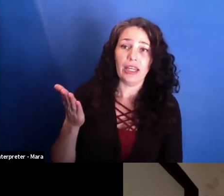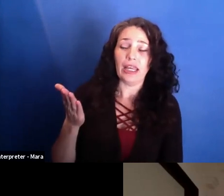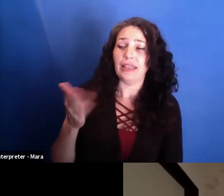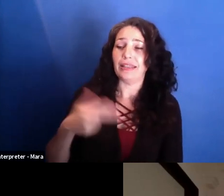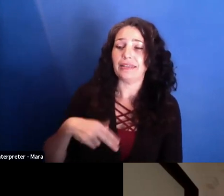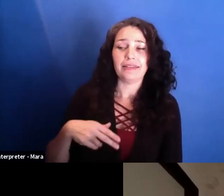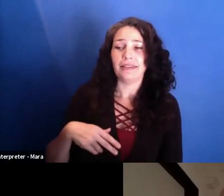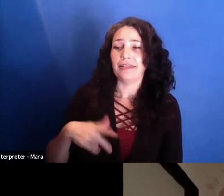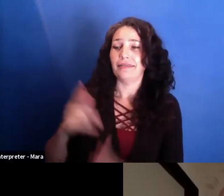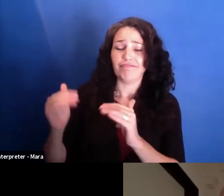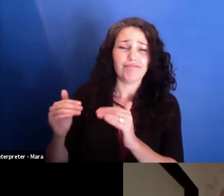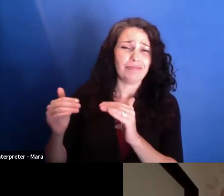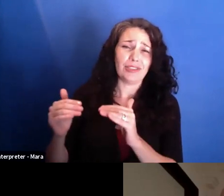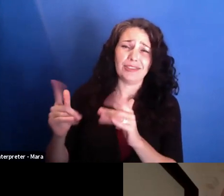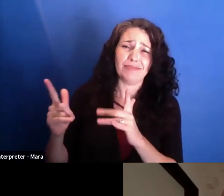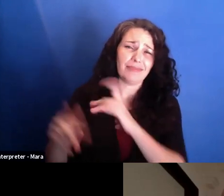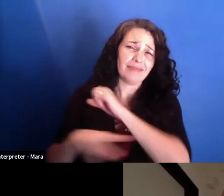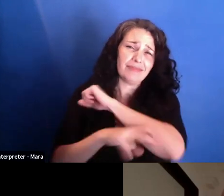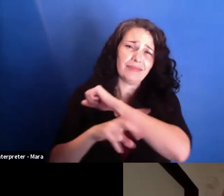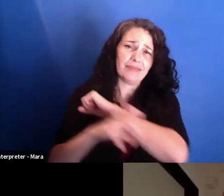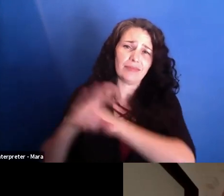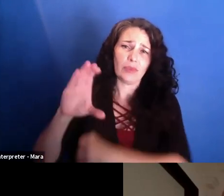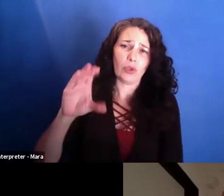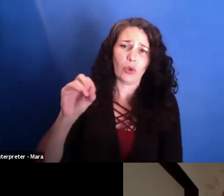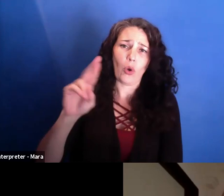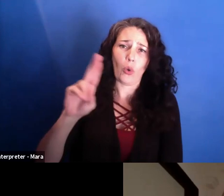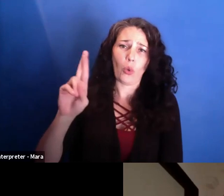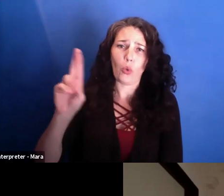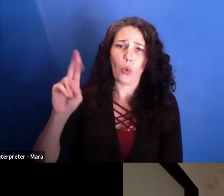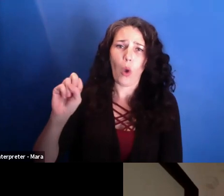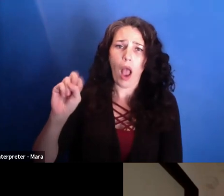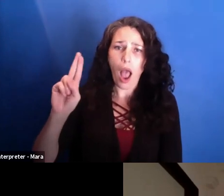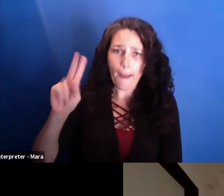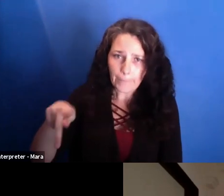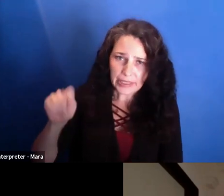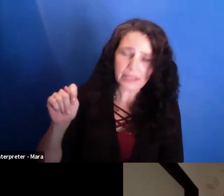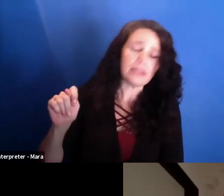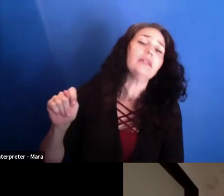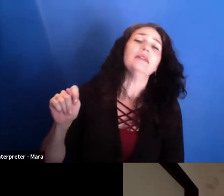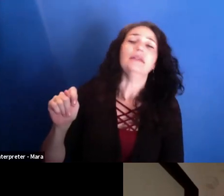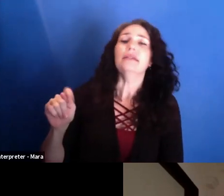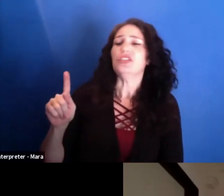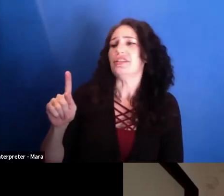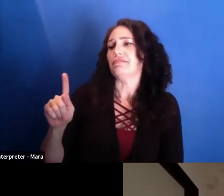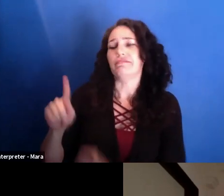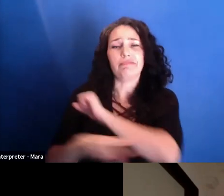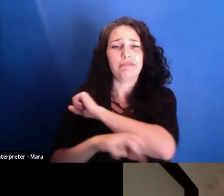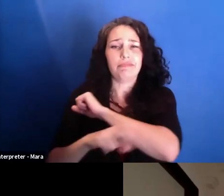So please never tell me in front of other people to switch off the camera because that might encourage other people.